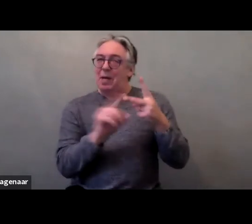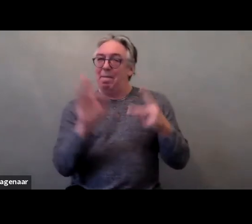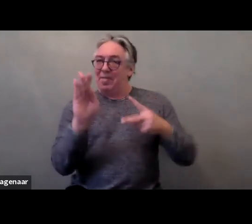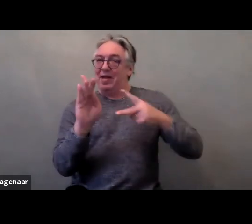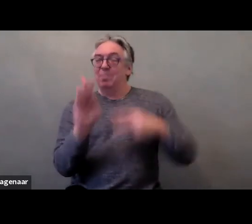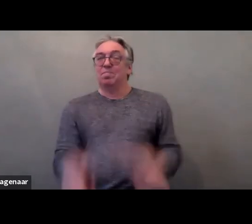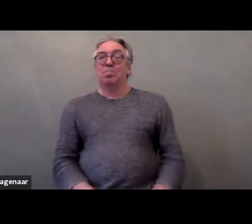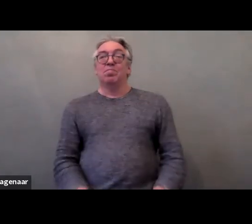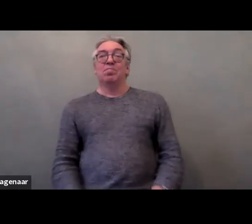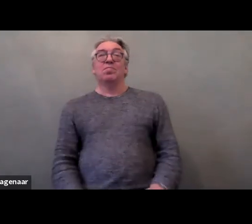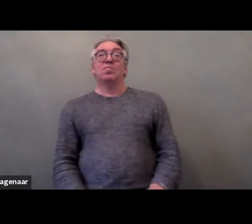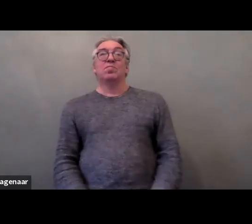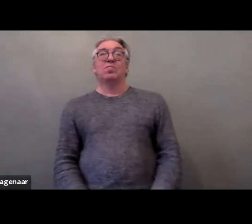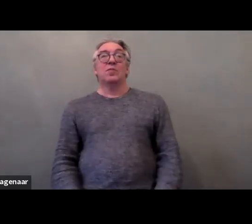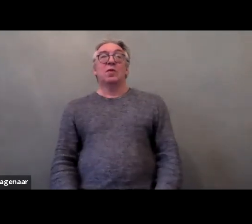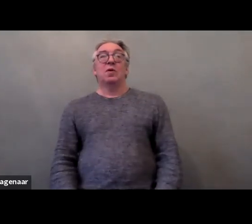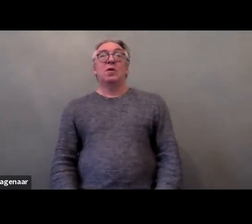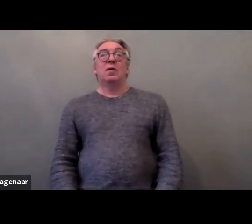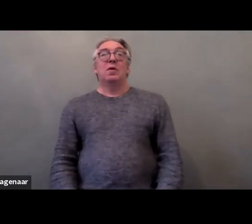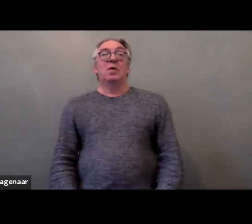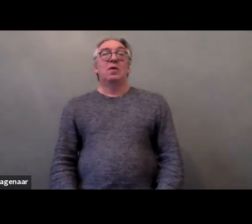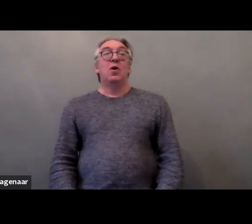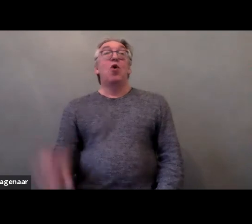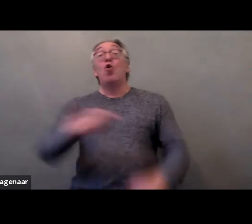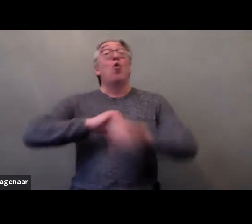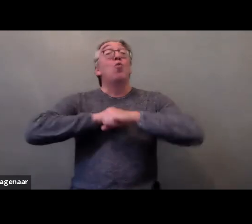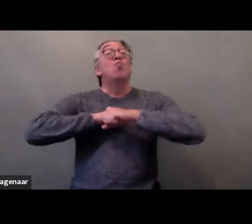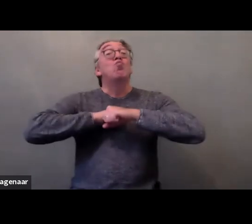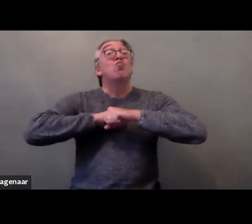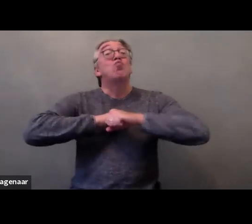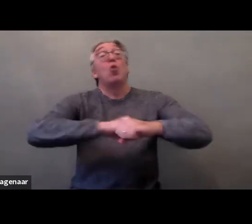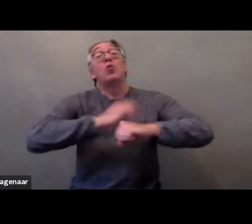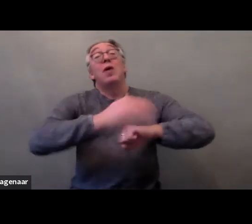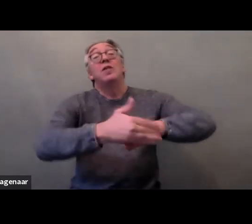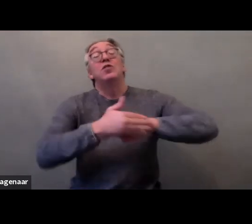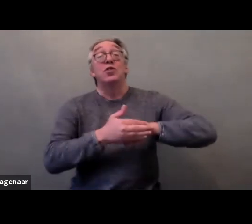We refer to protection in the gender services